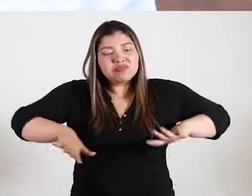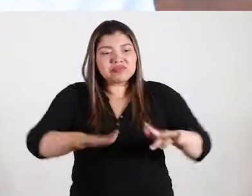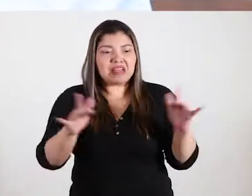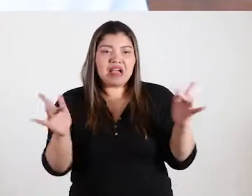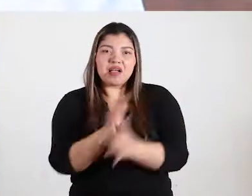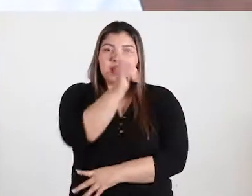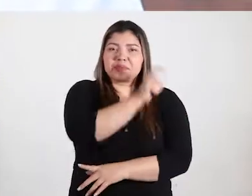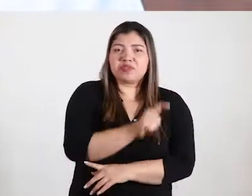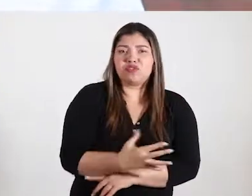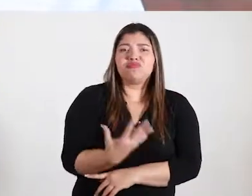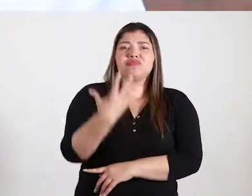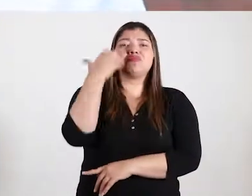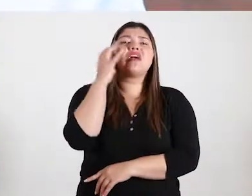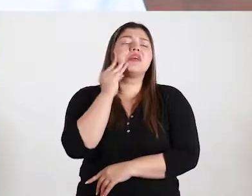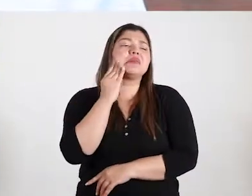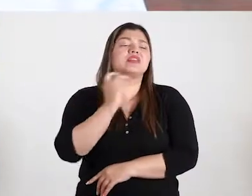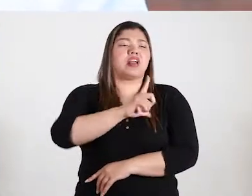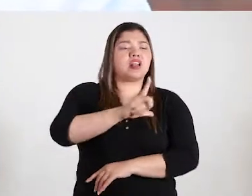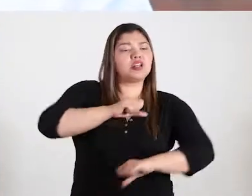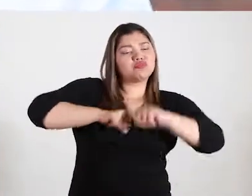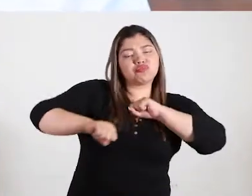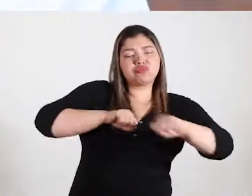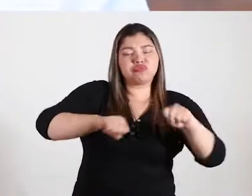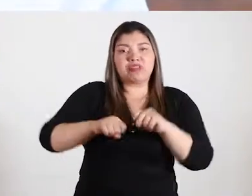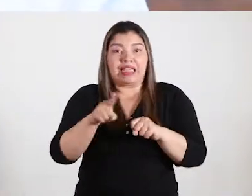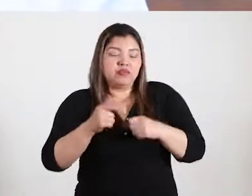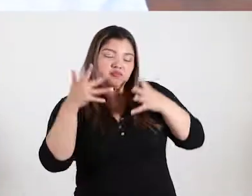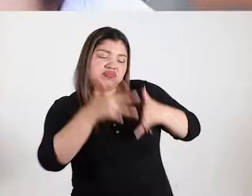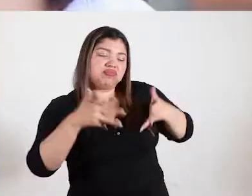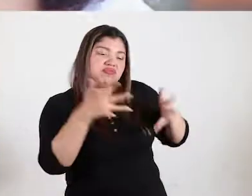leaders, that has allowed them to access new knowledge, understand the